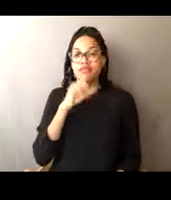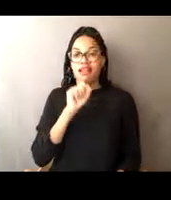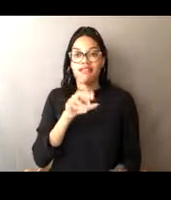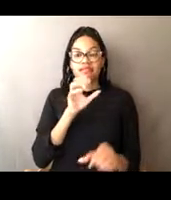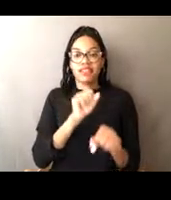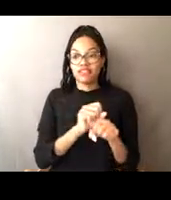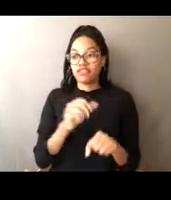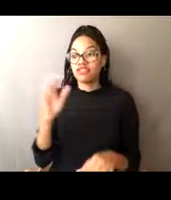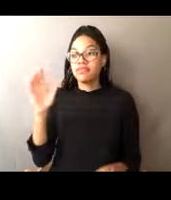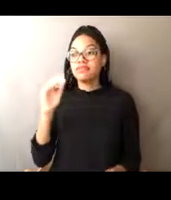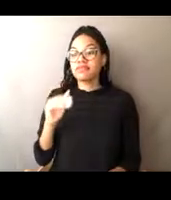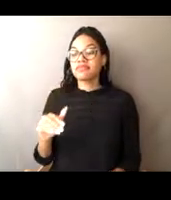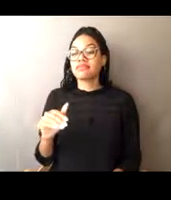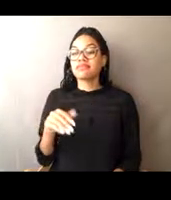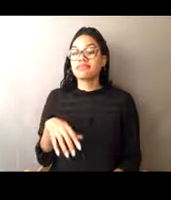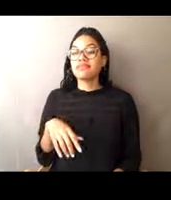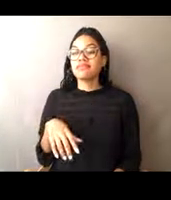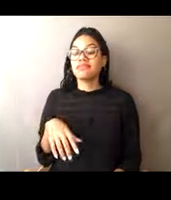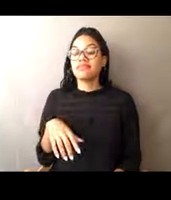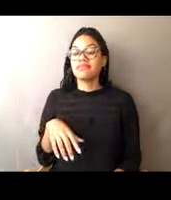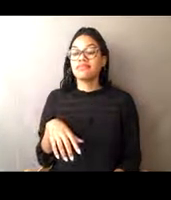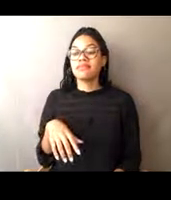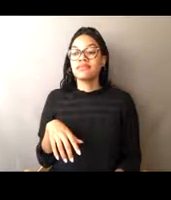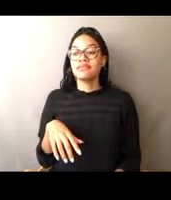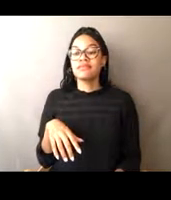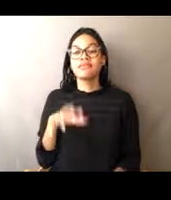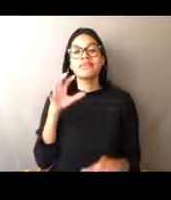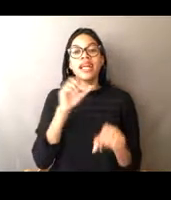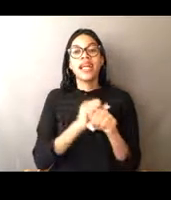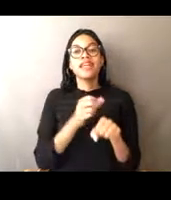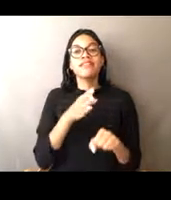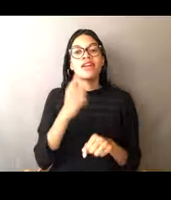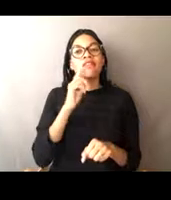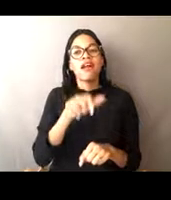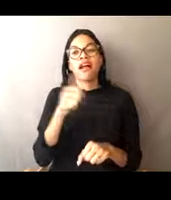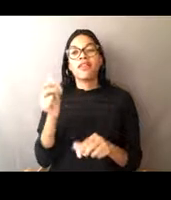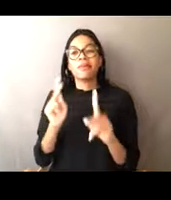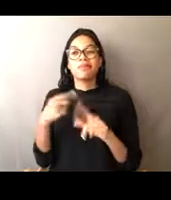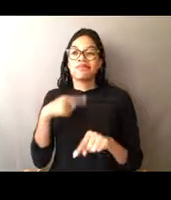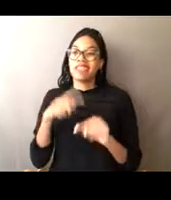and Azul says, I catch fish for others because I'm allergic to it myself,